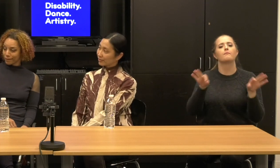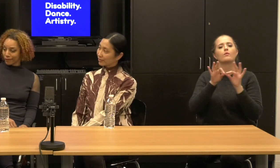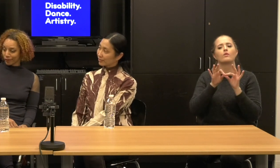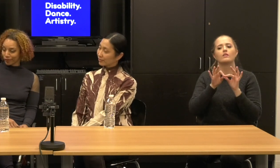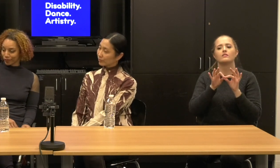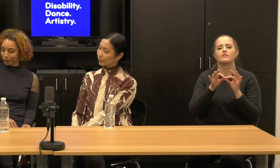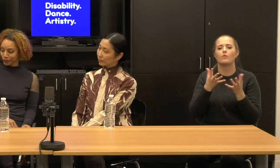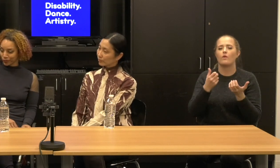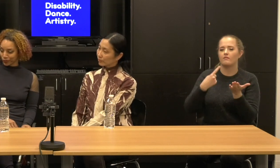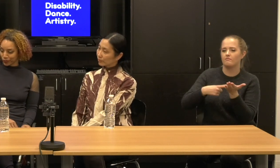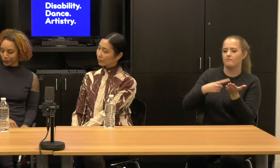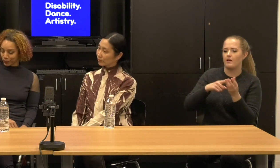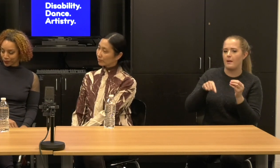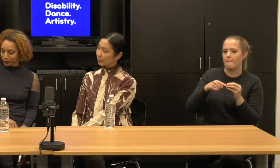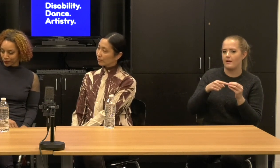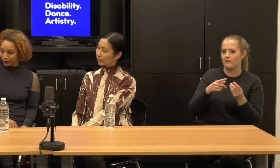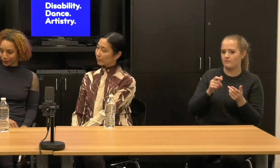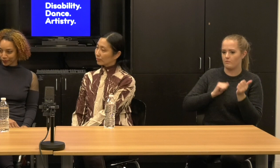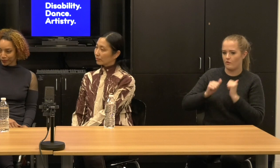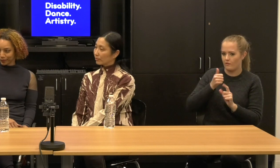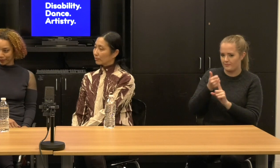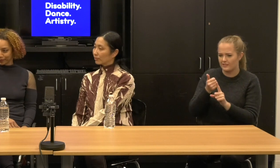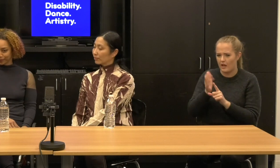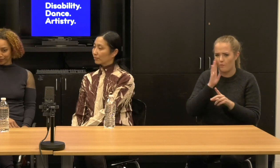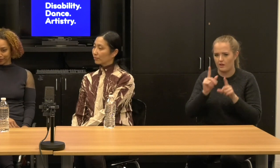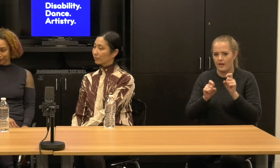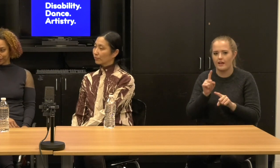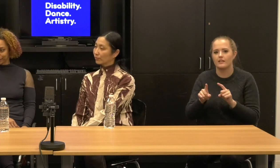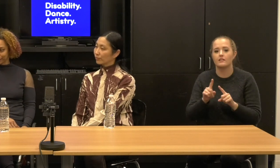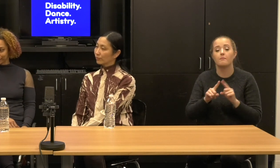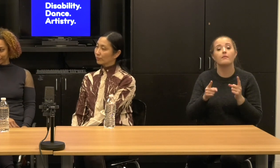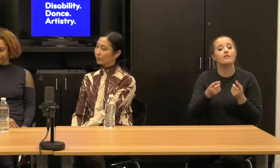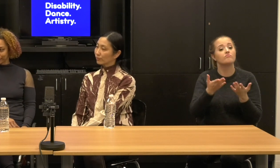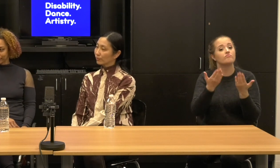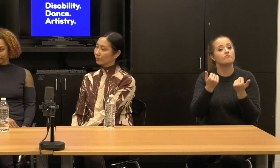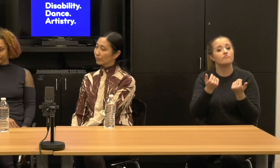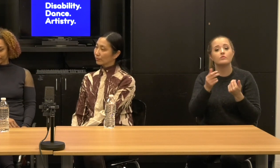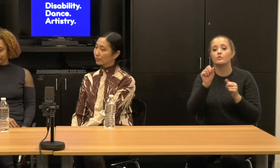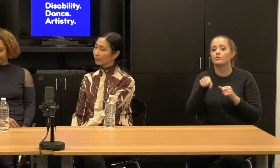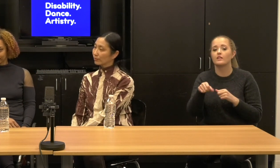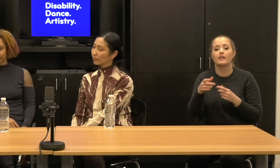I want to ask some questions about that, but, feel free to submit questions in our live stream here.